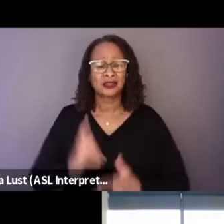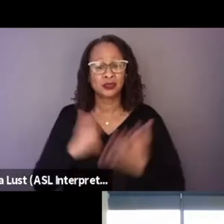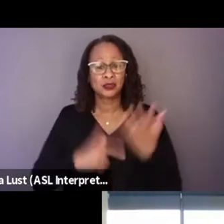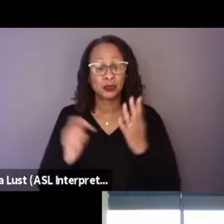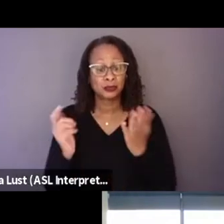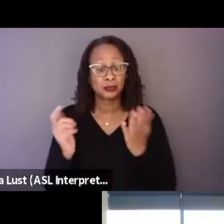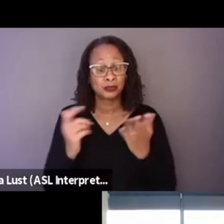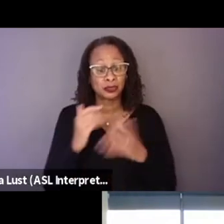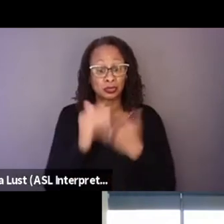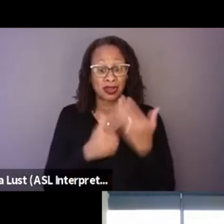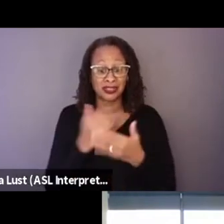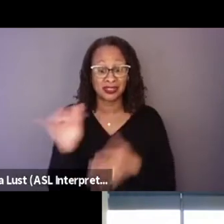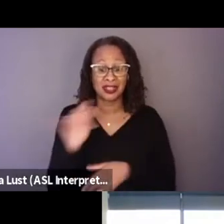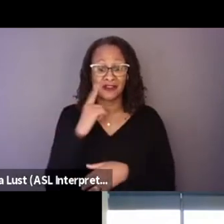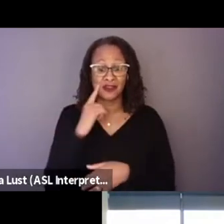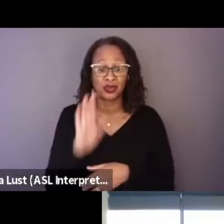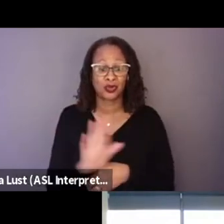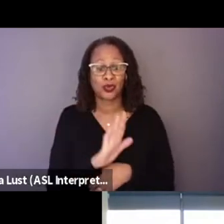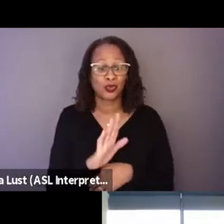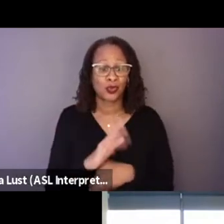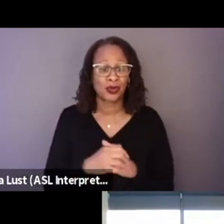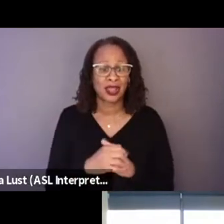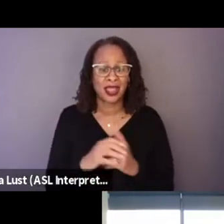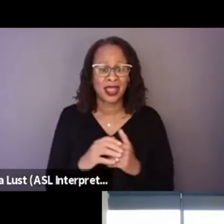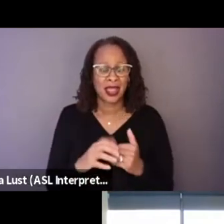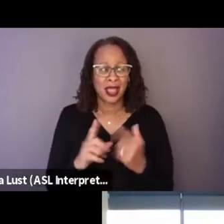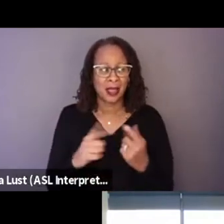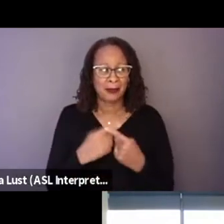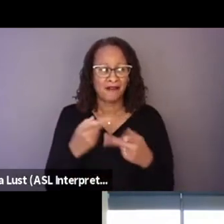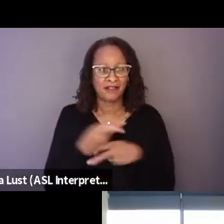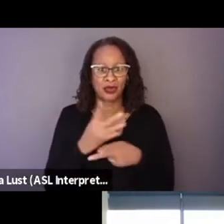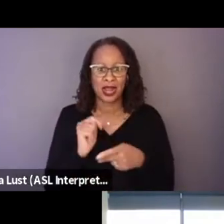in terms of figuring out how that fit into the practical needs of the production?